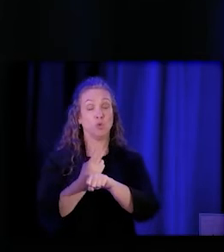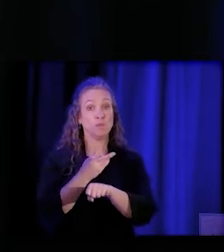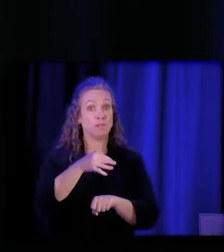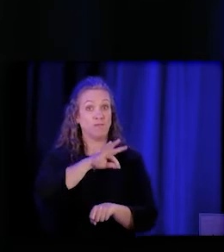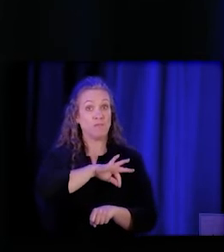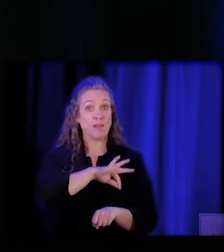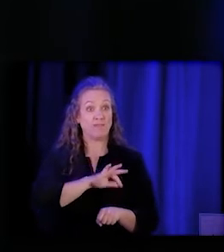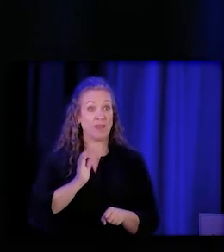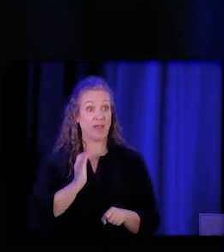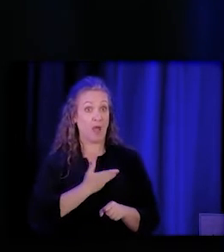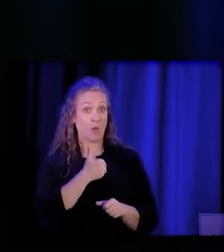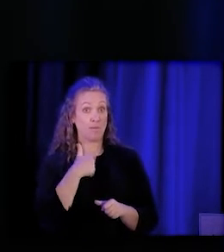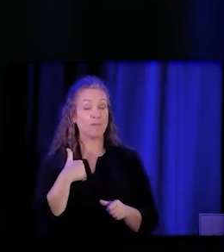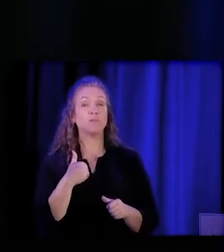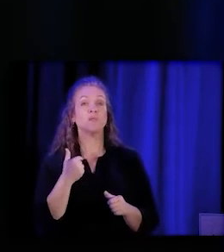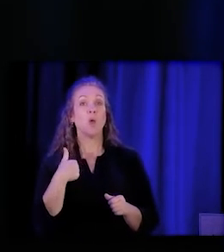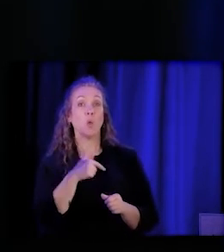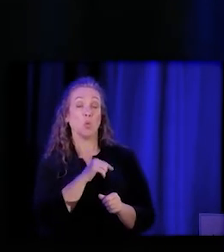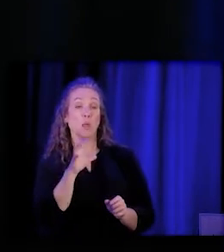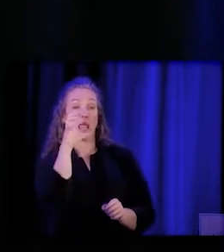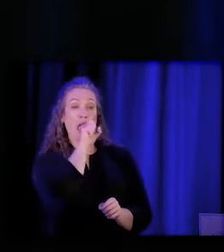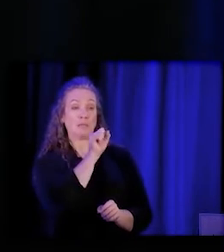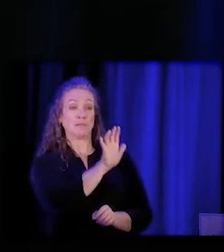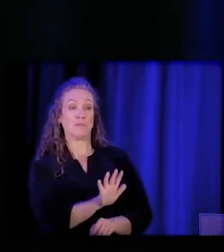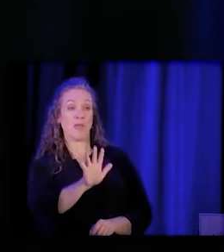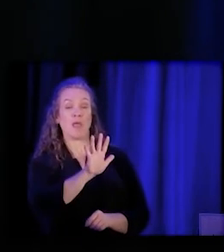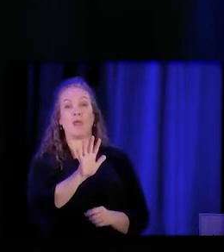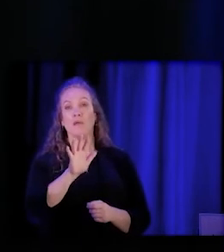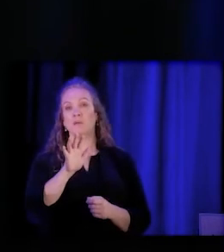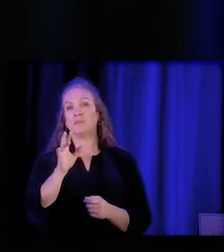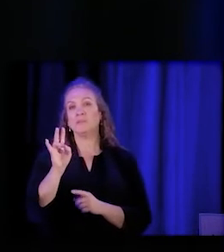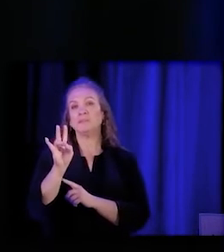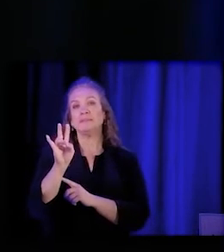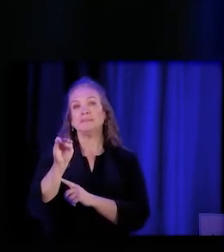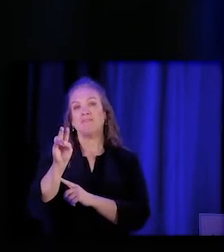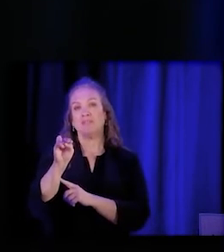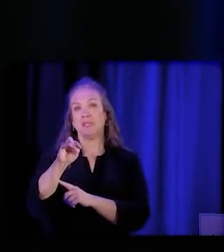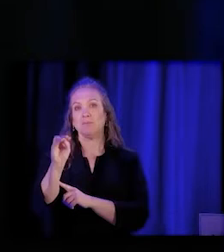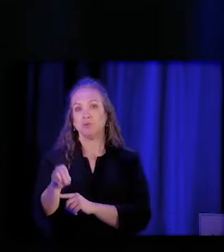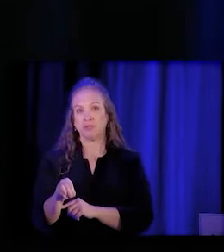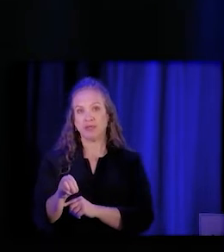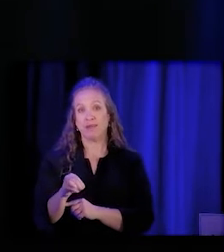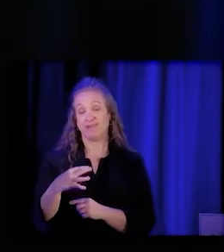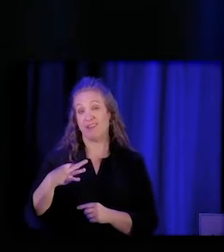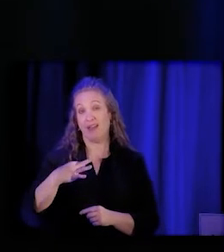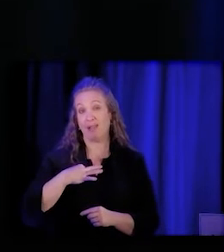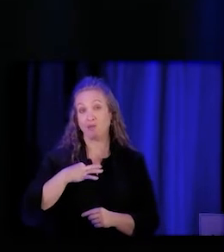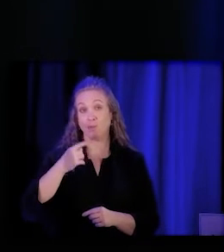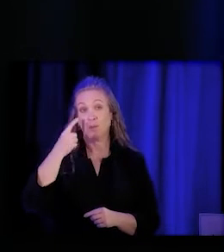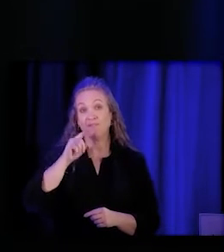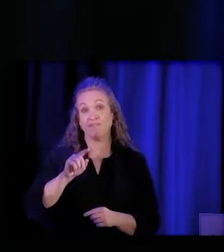we estimate that 70% of them are eligible for CHW support, CHW/P/R support.